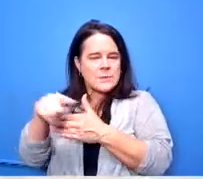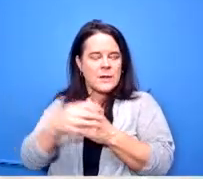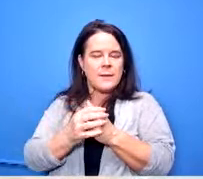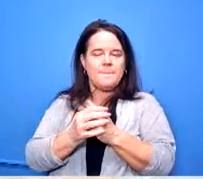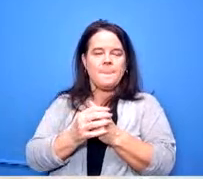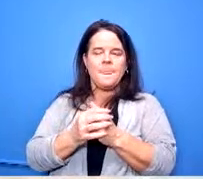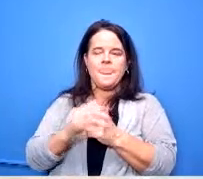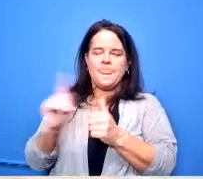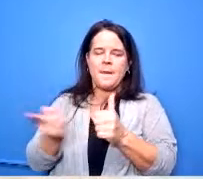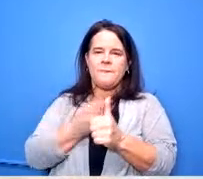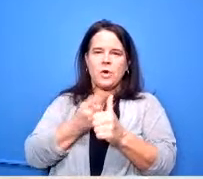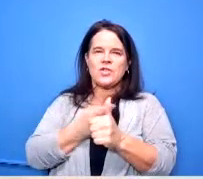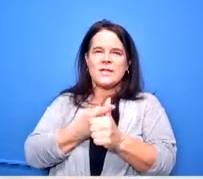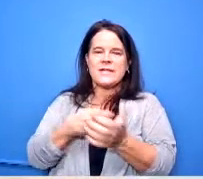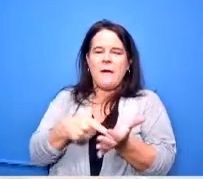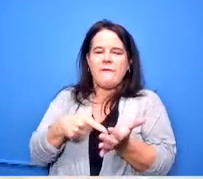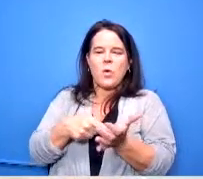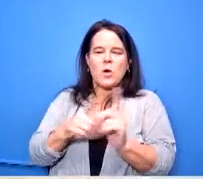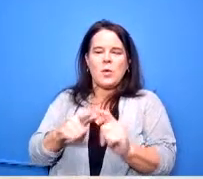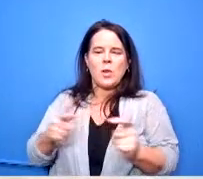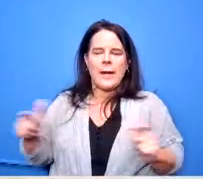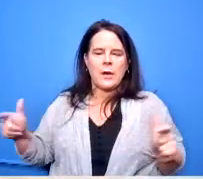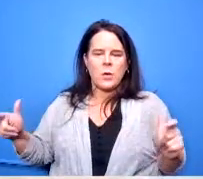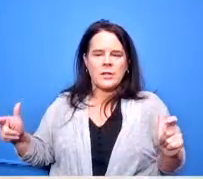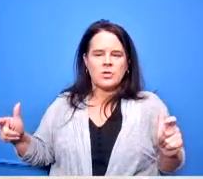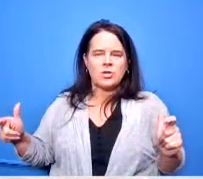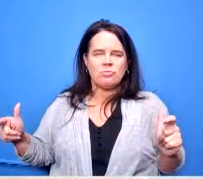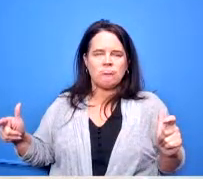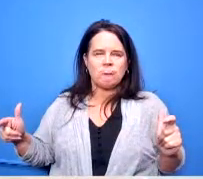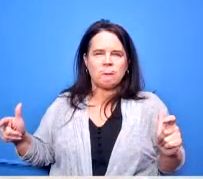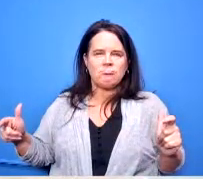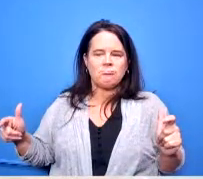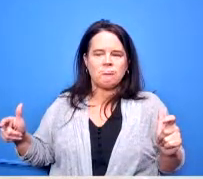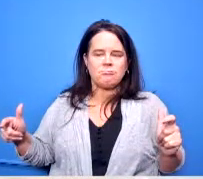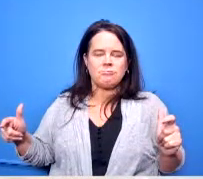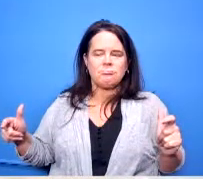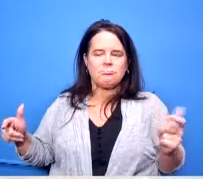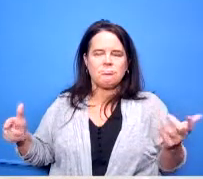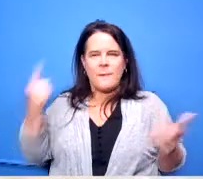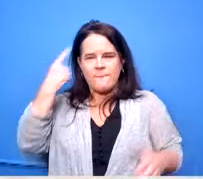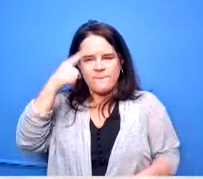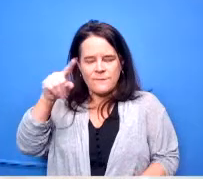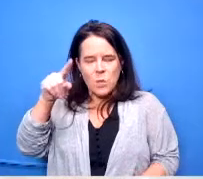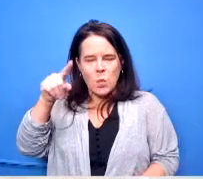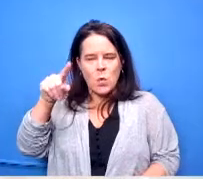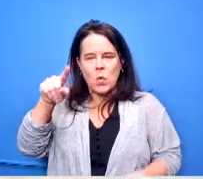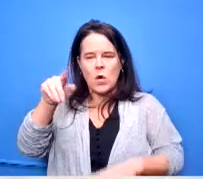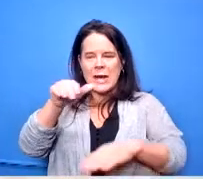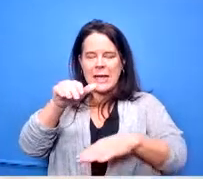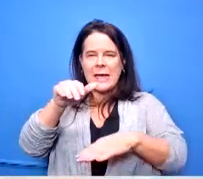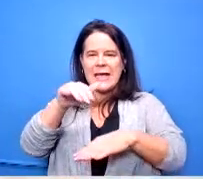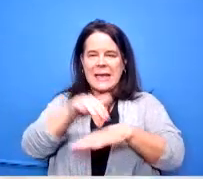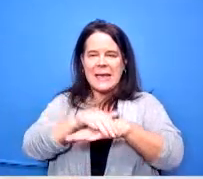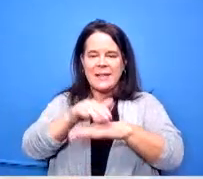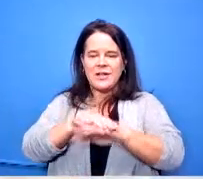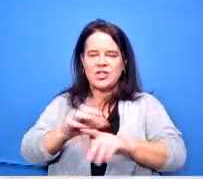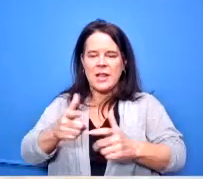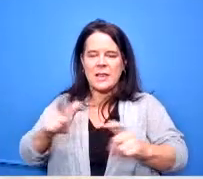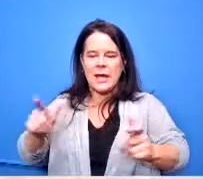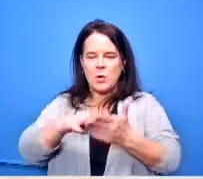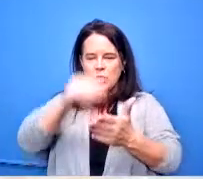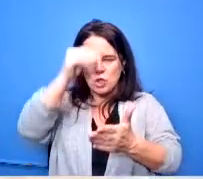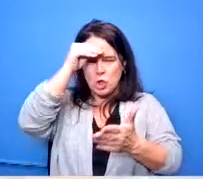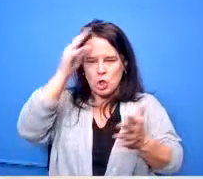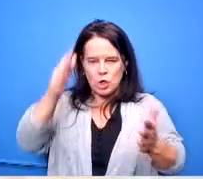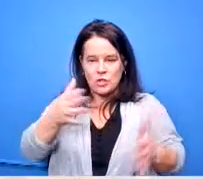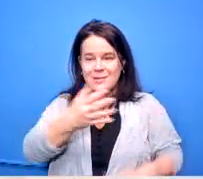services this is for our uh our english language learners and their parents and this service is